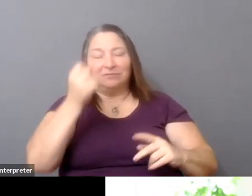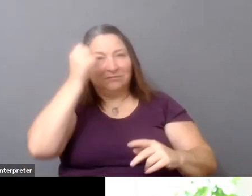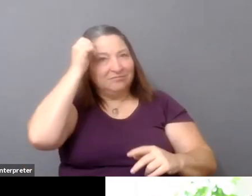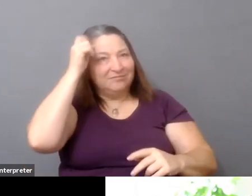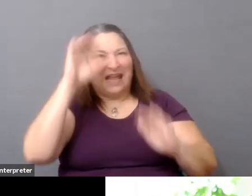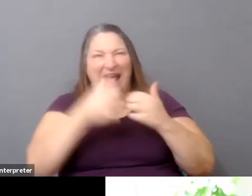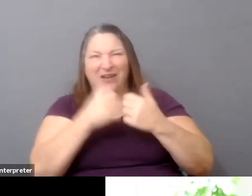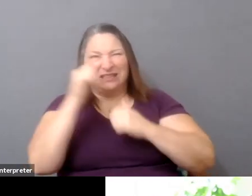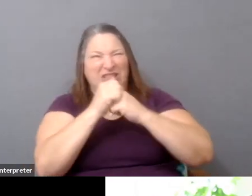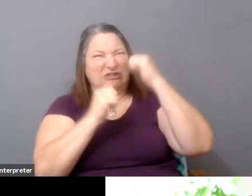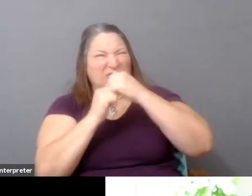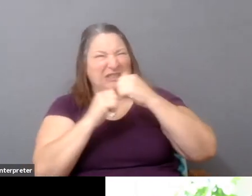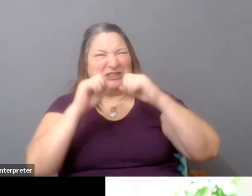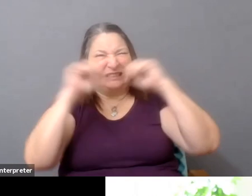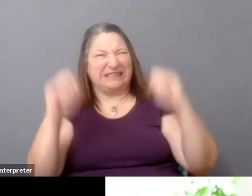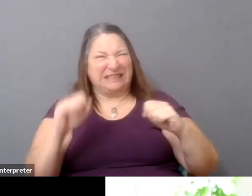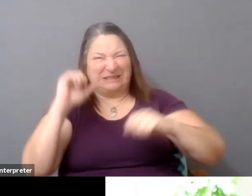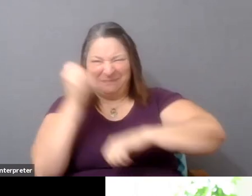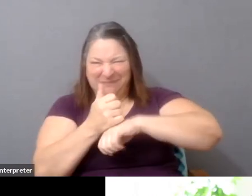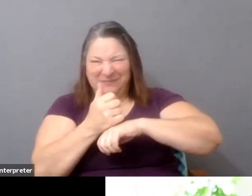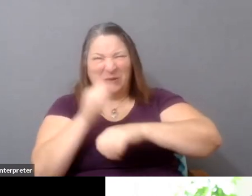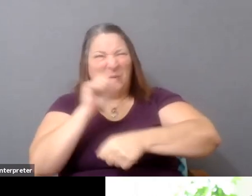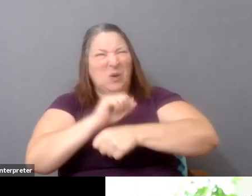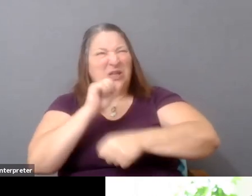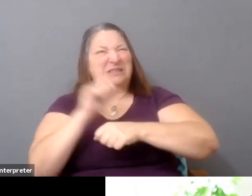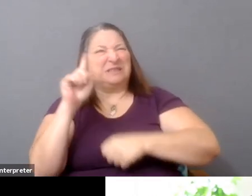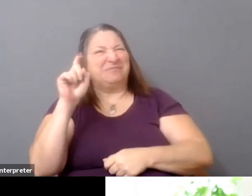works, how the system works. And it's really helpful sometimes